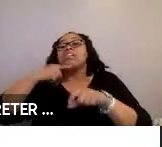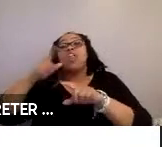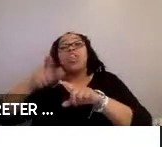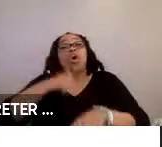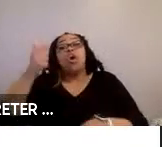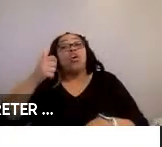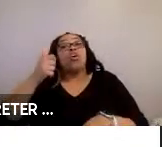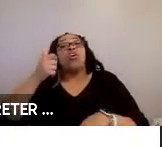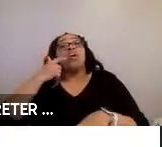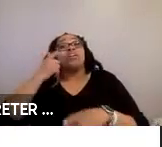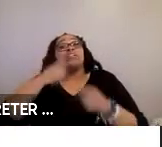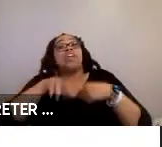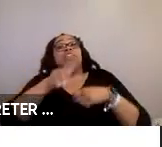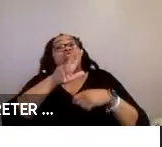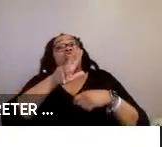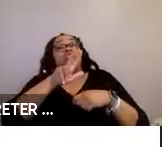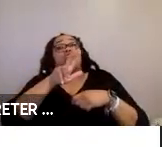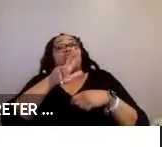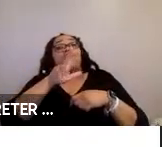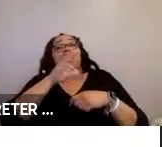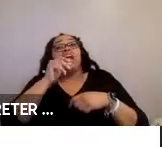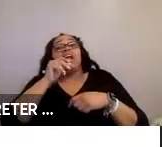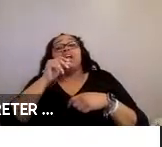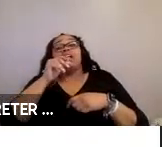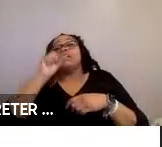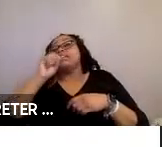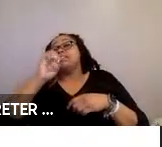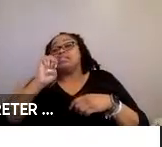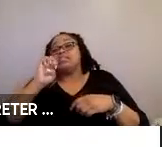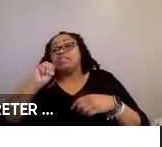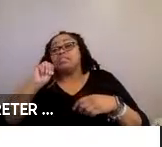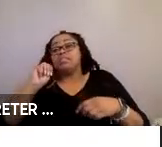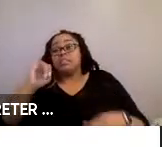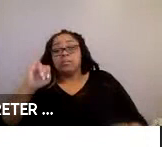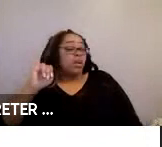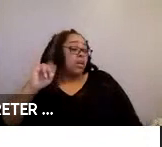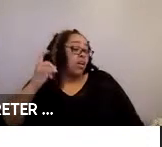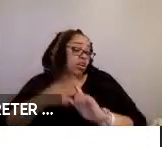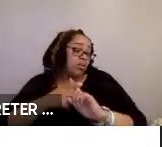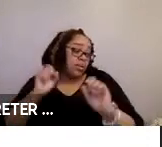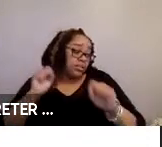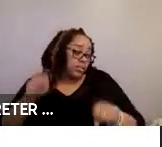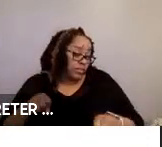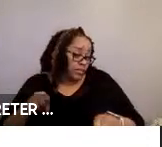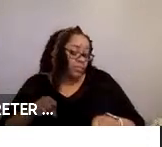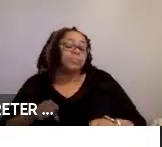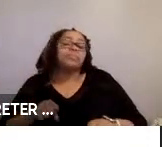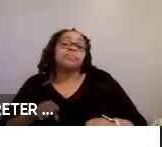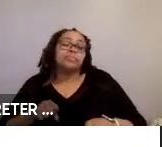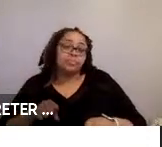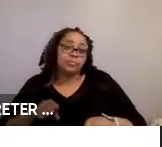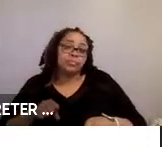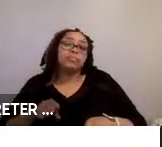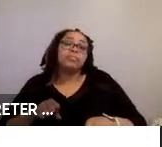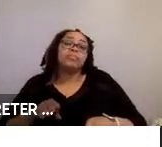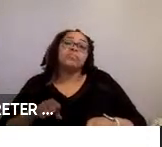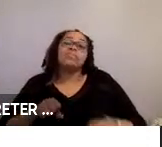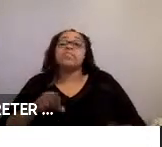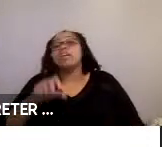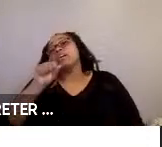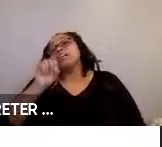three-point forward-facing, and the semi-automated rear-facing. And the semi-automatic rear-facing